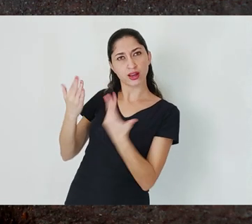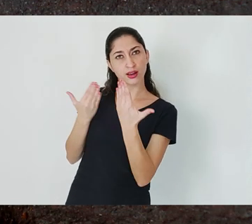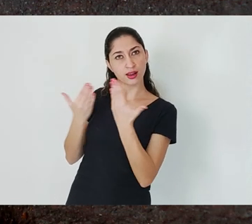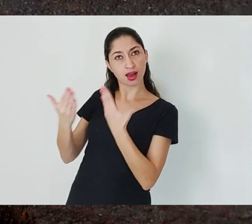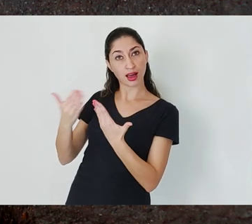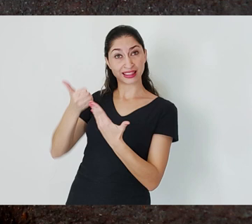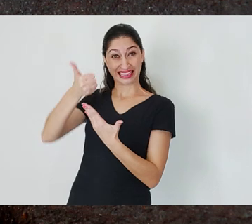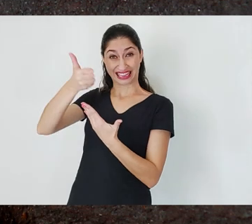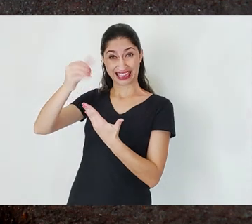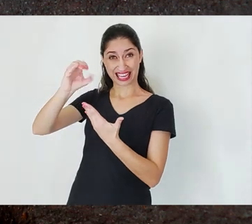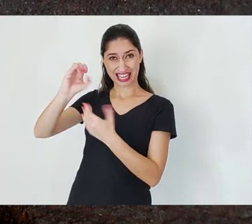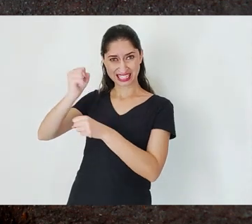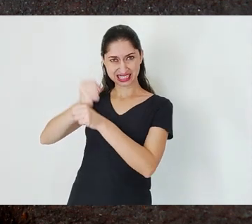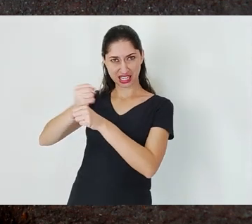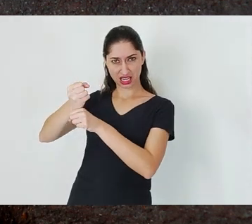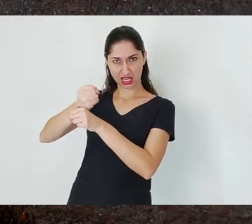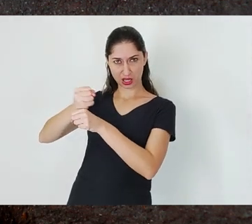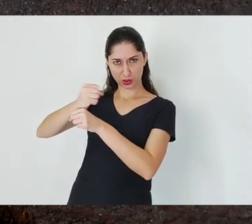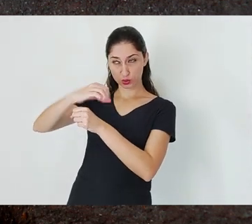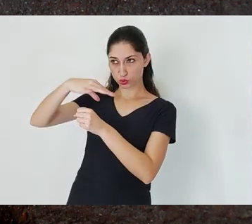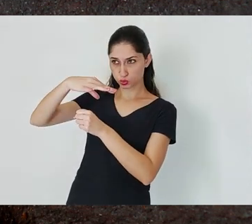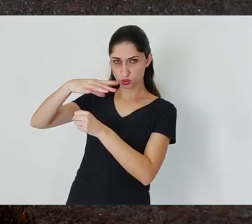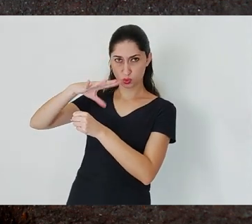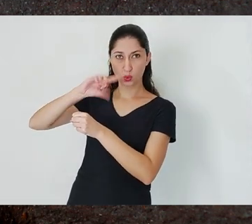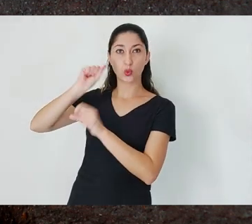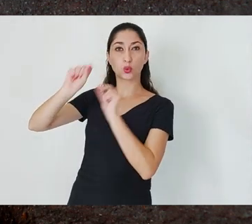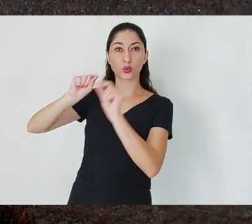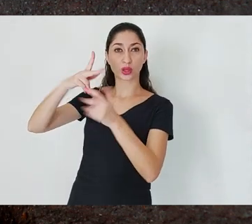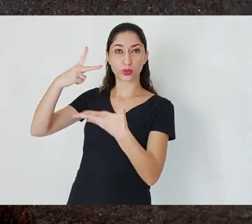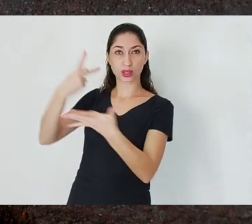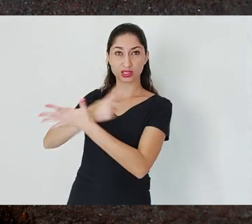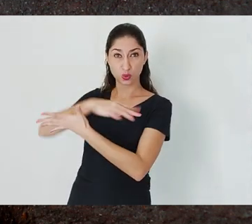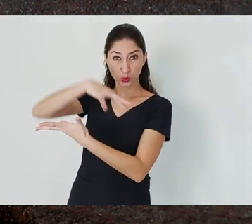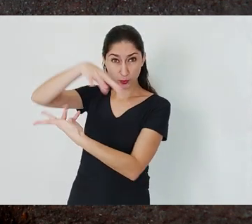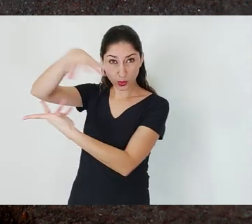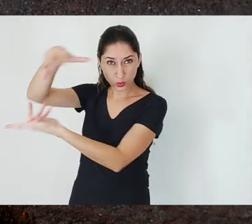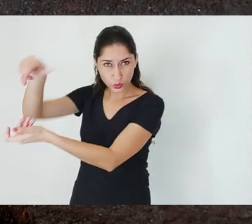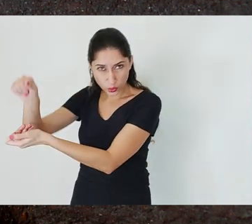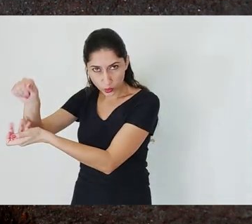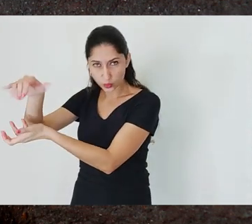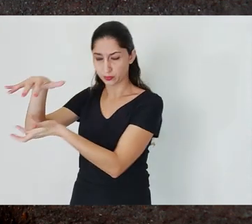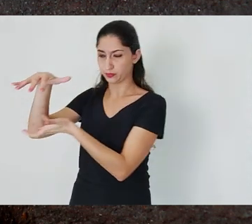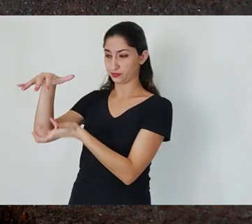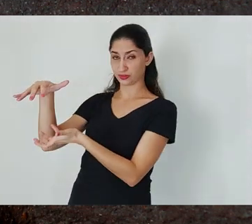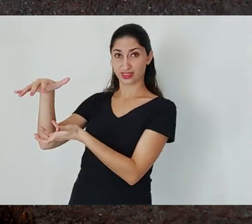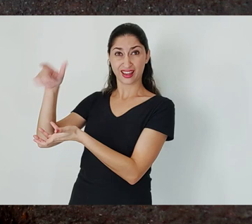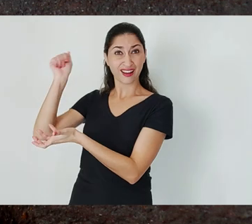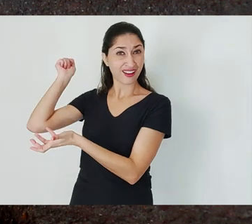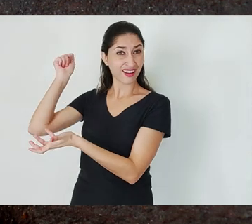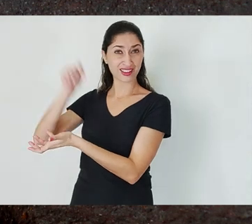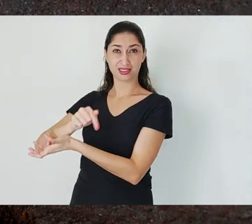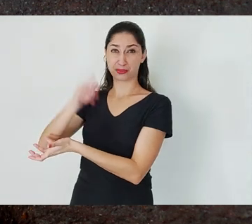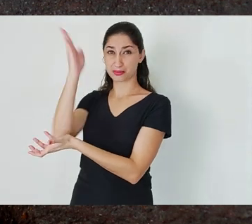10 years, worldwide, what do we observe? Brazil is in the two worst ranking lists.